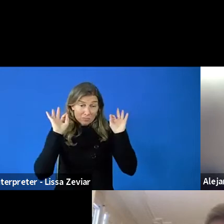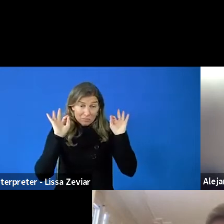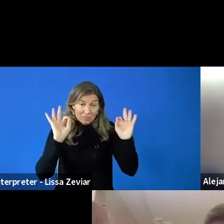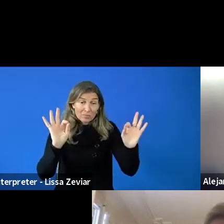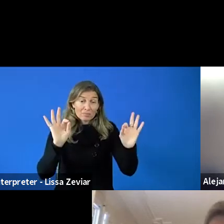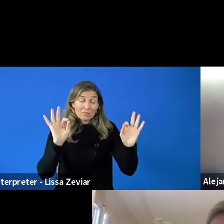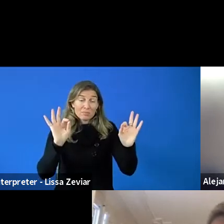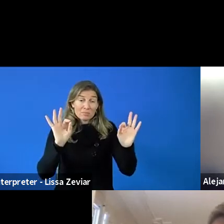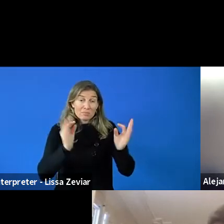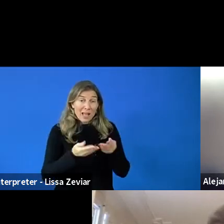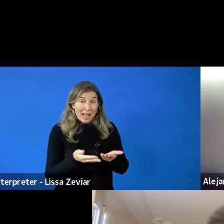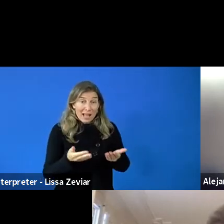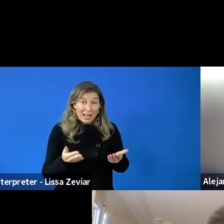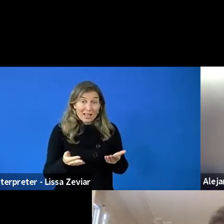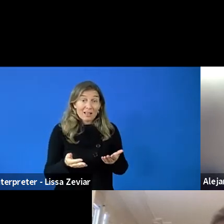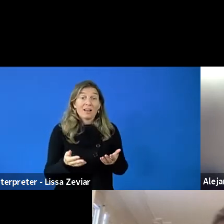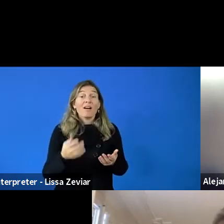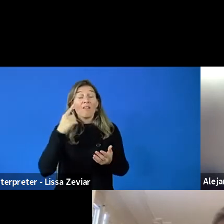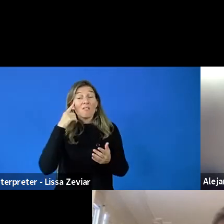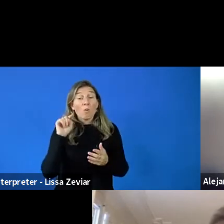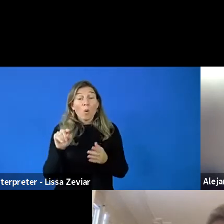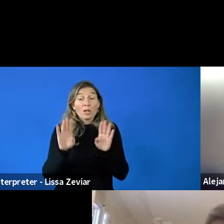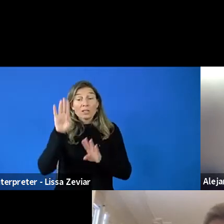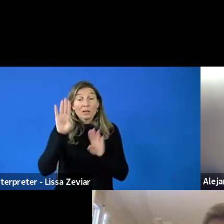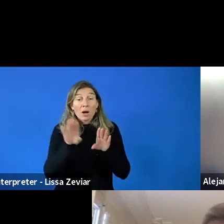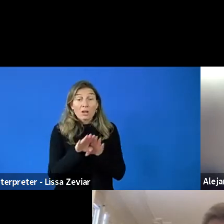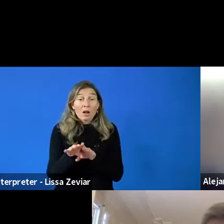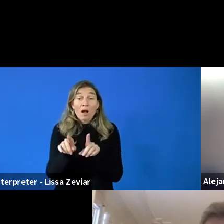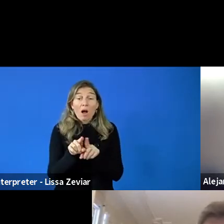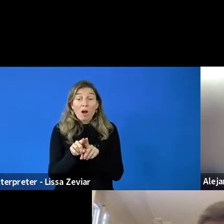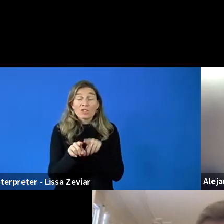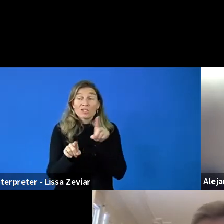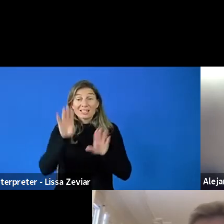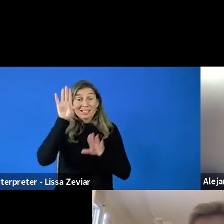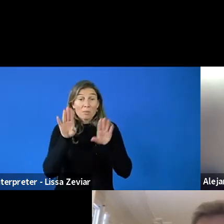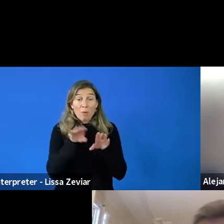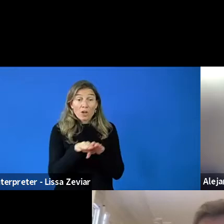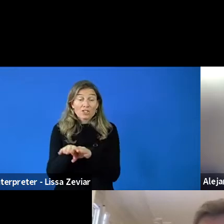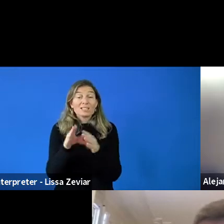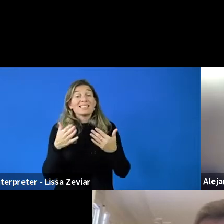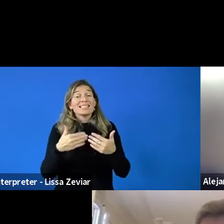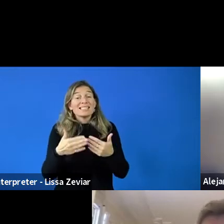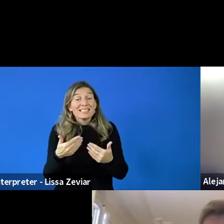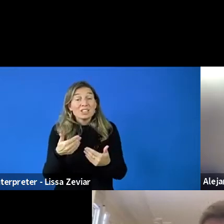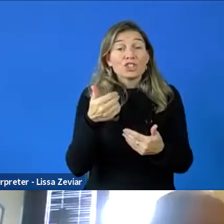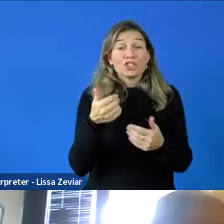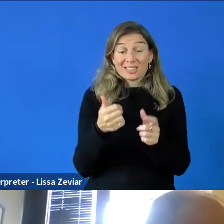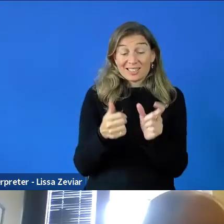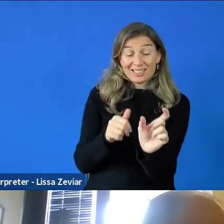for example, this call about democracy, to make democracy easier. That is the word, accessibility is there,